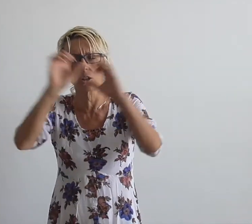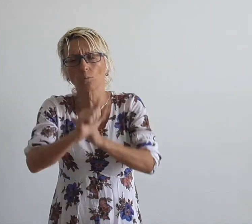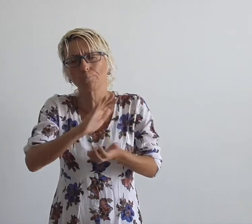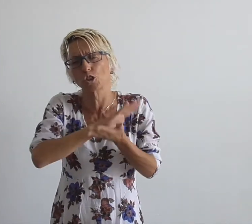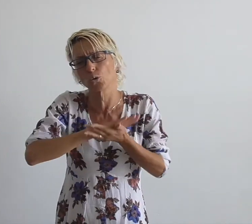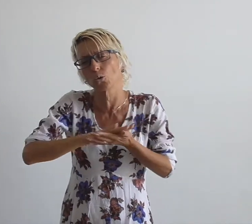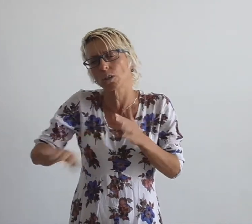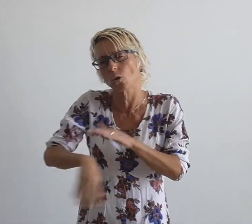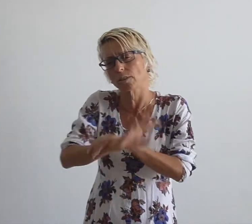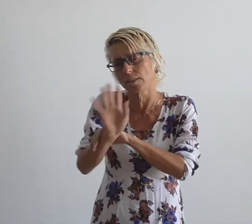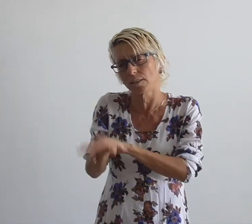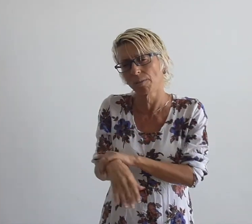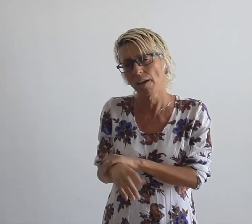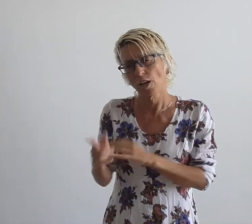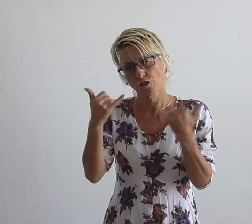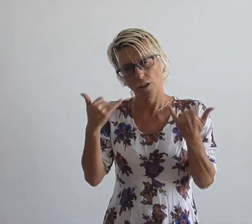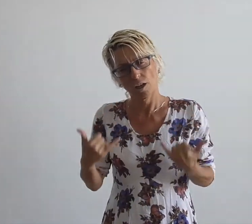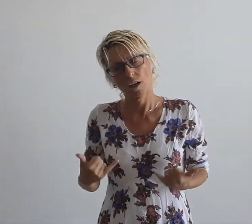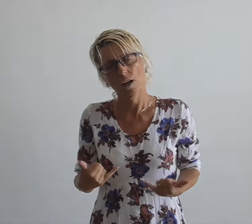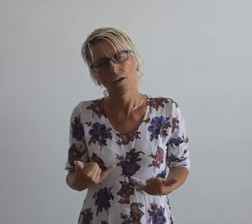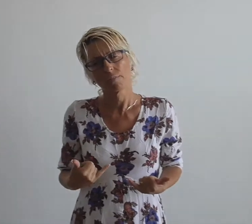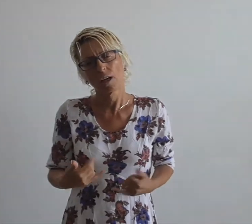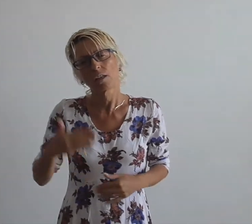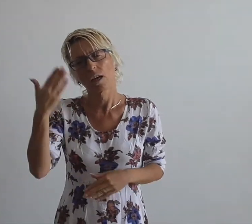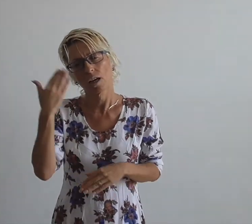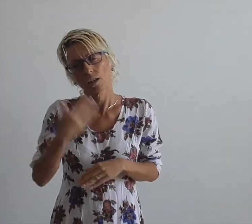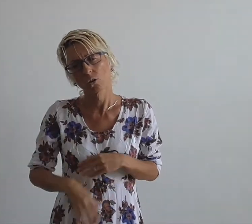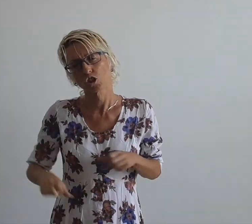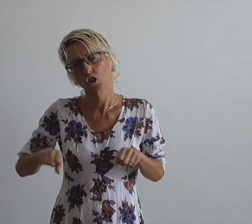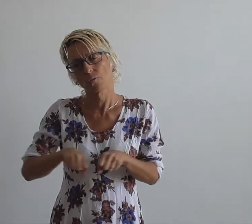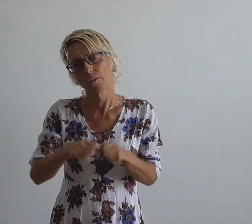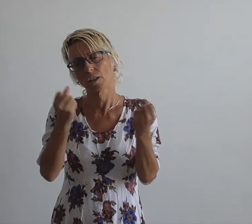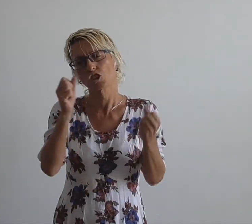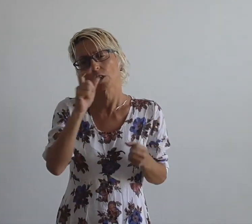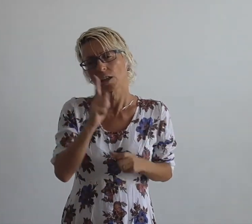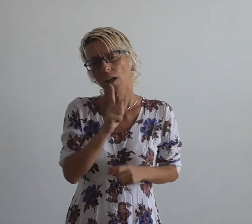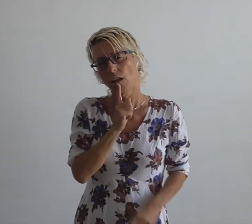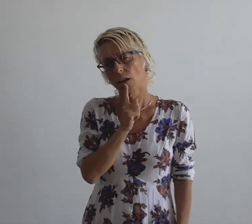The nights are just empty And now lately I break silence